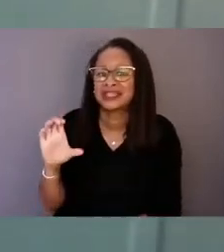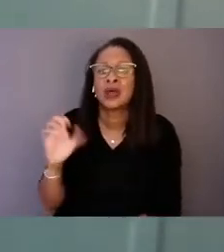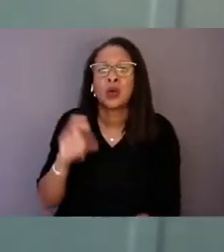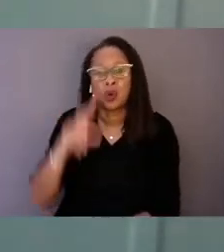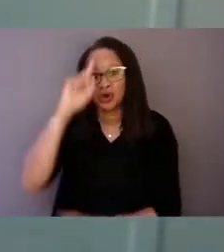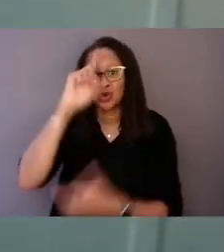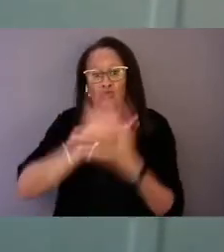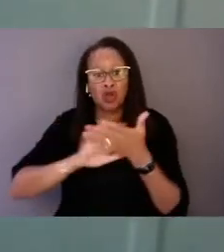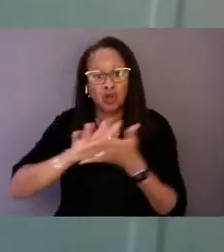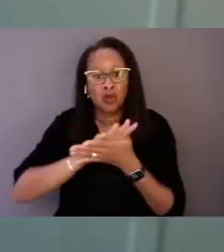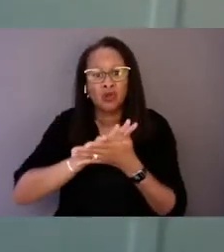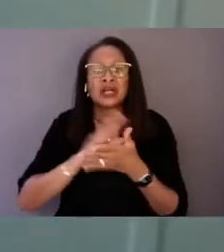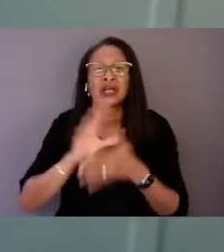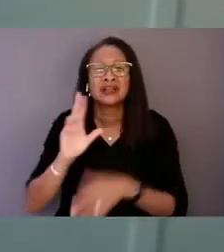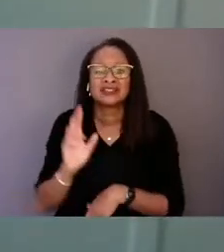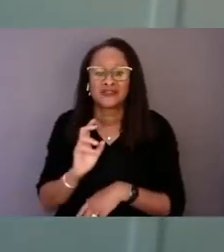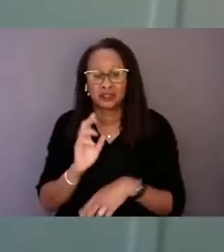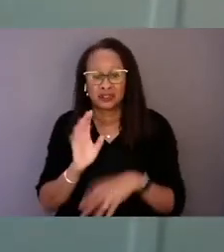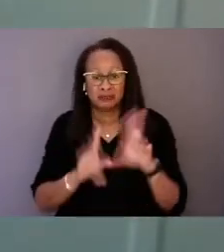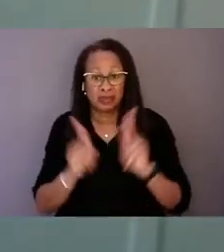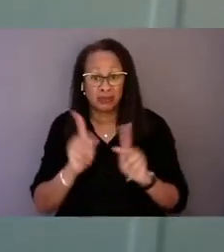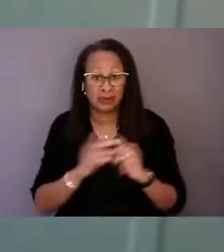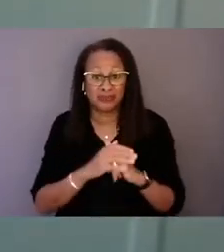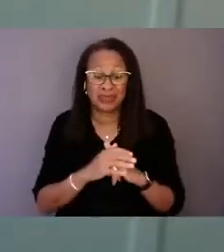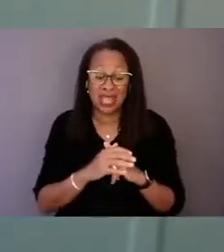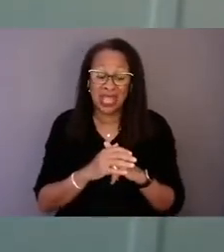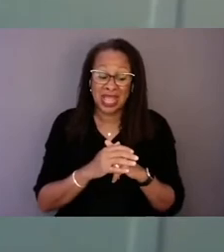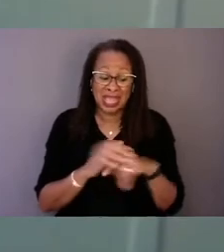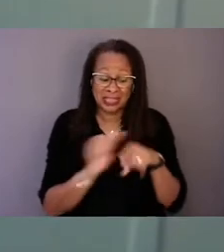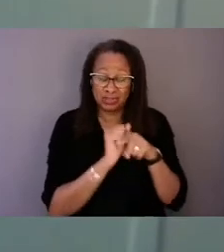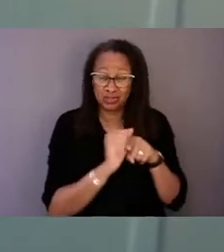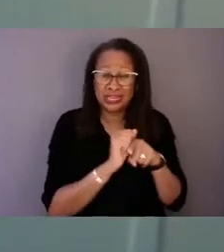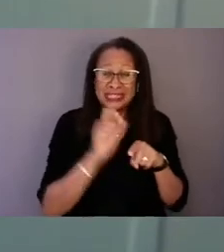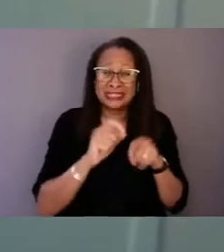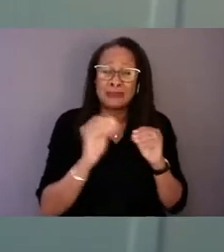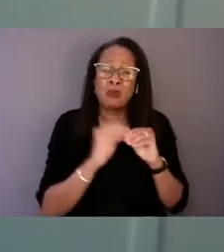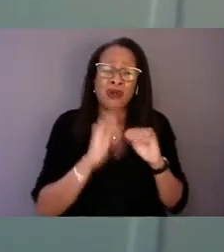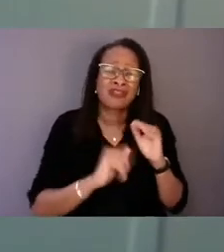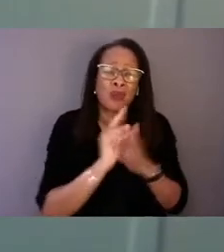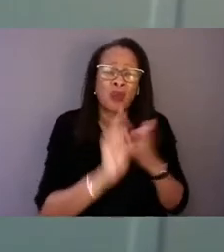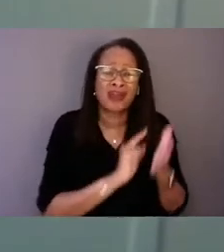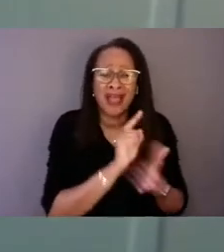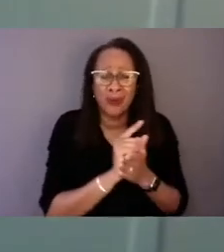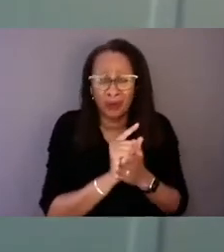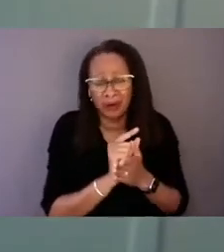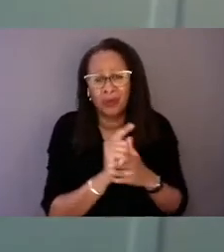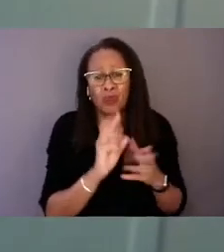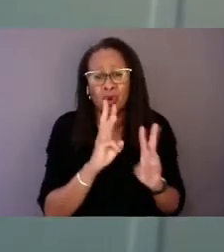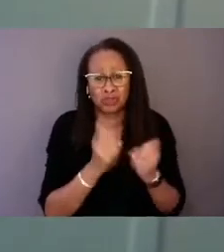And the trainings need to be more than one-hour workshops with the ultimate goal being to understand and embrace